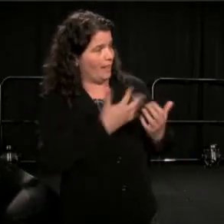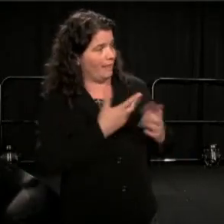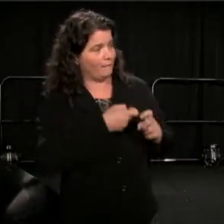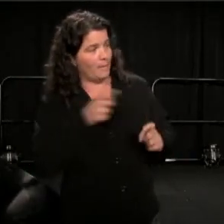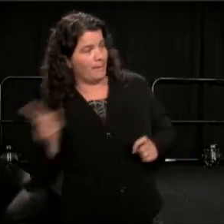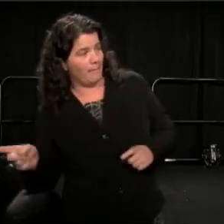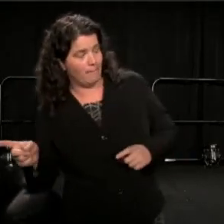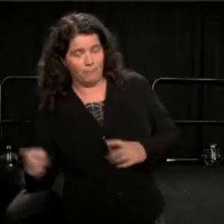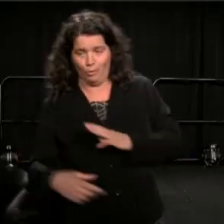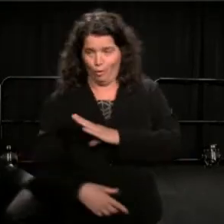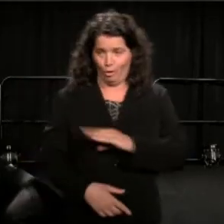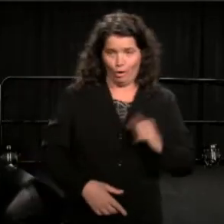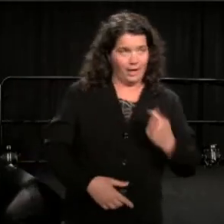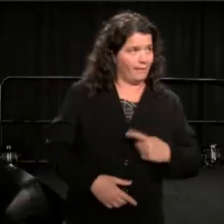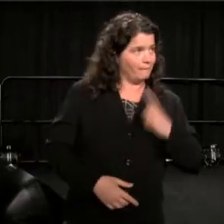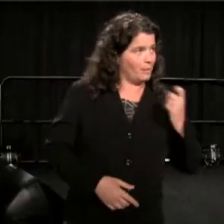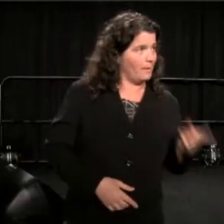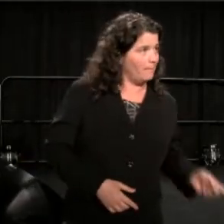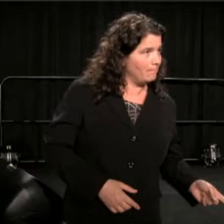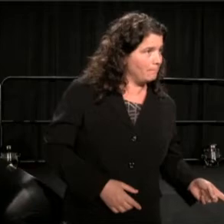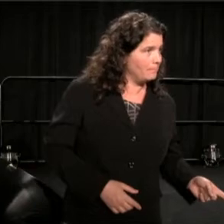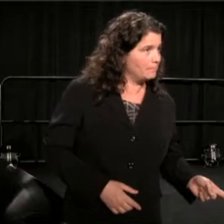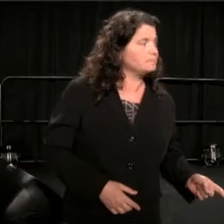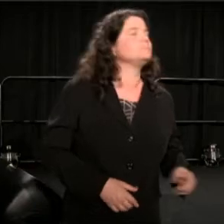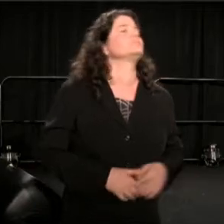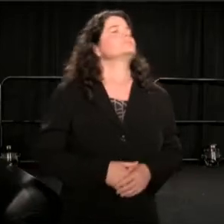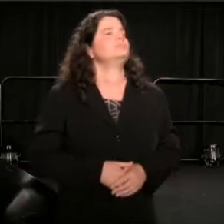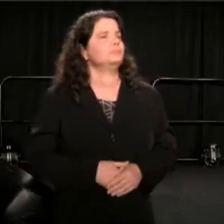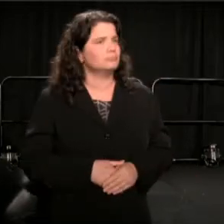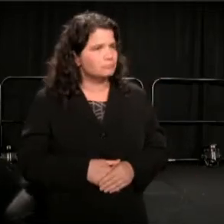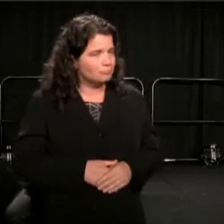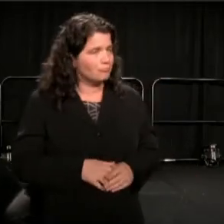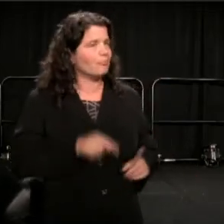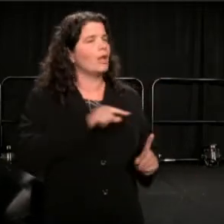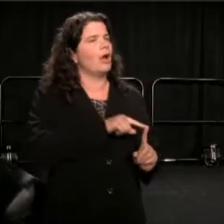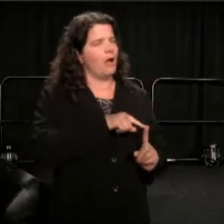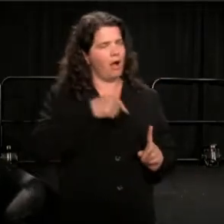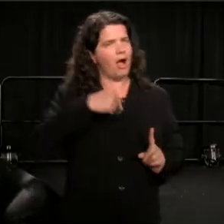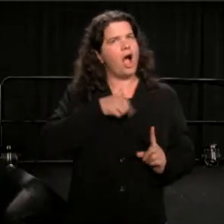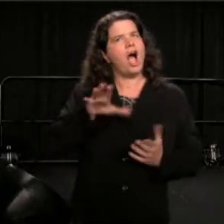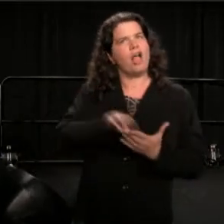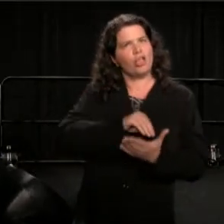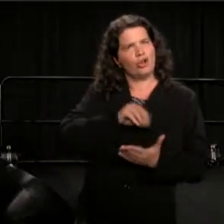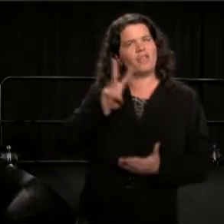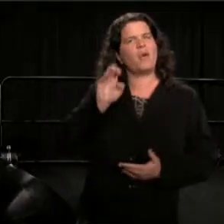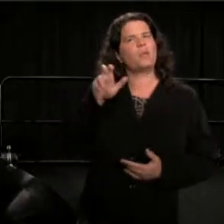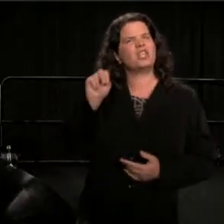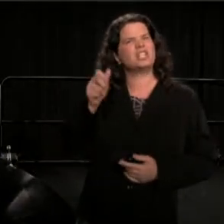Brustein said that he had learned that August Wilson was really a Teddy bear.